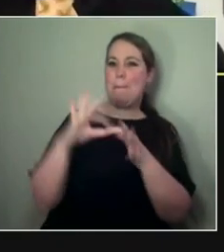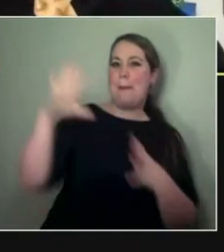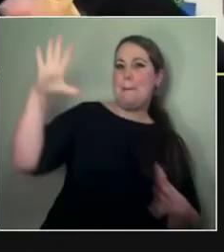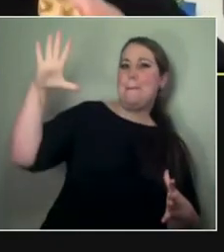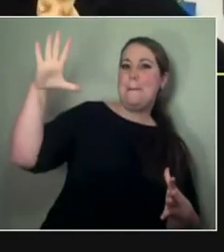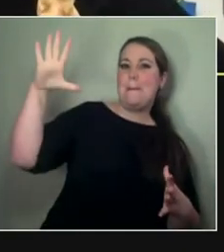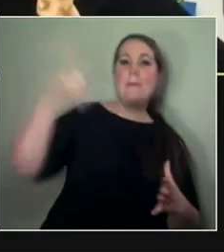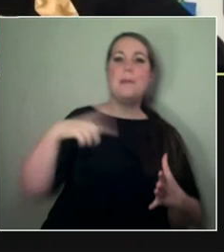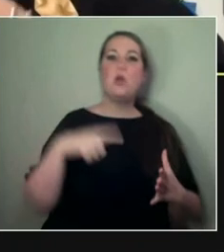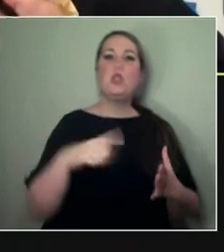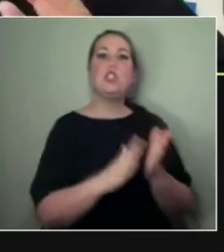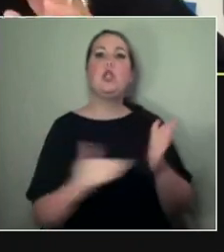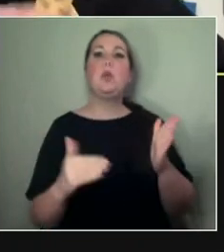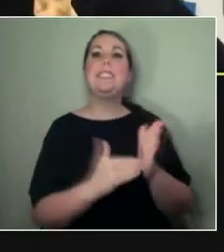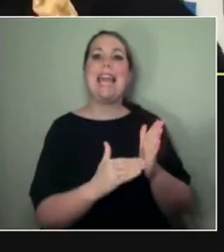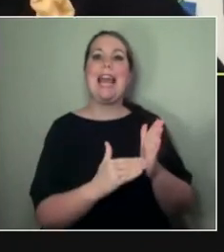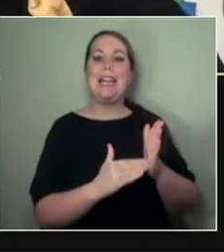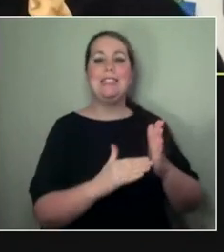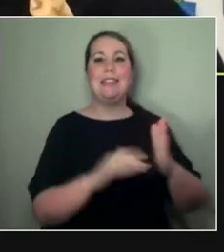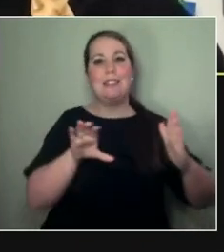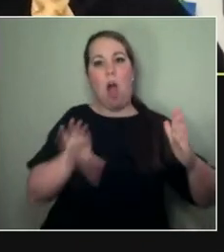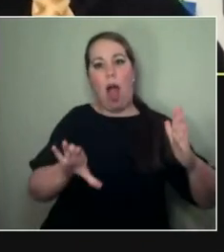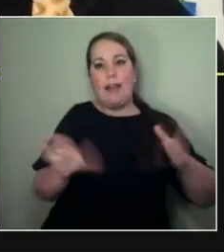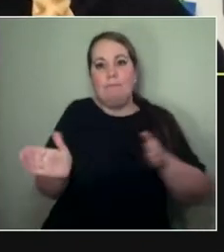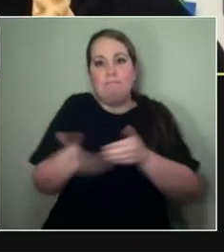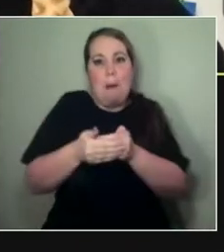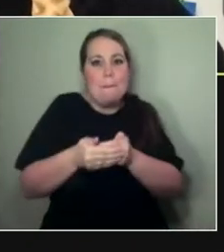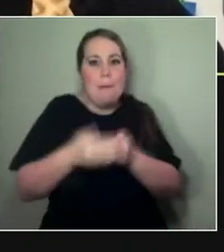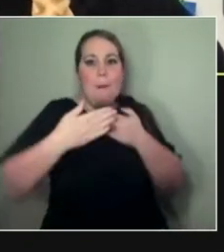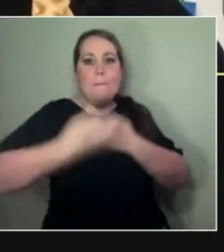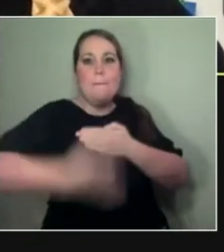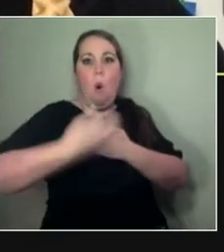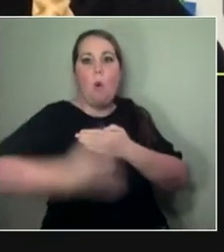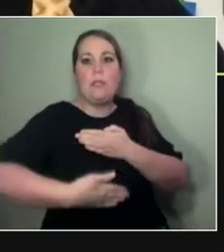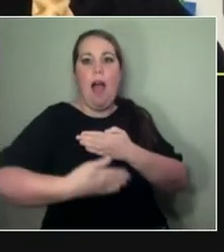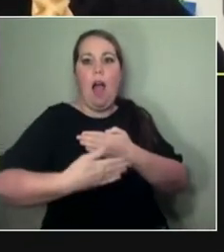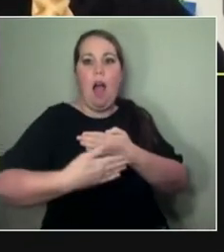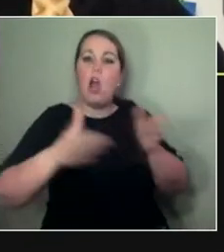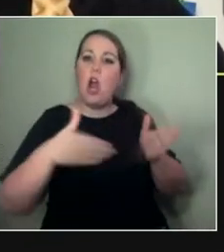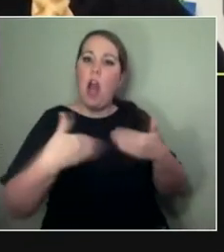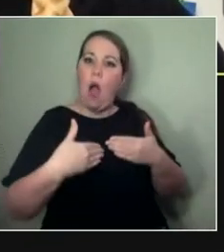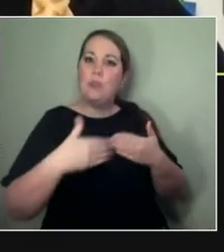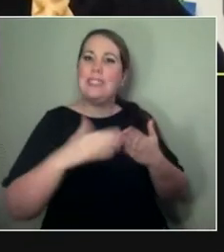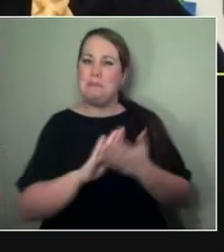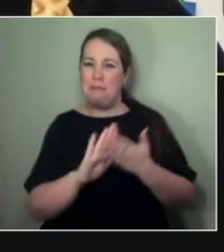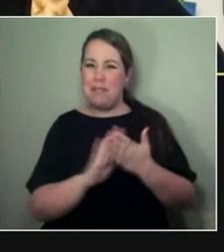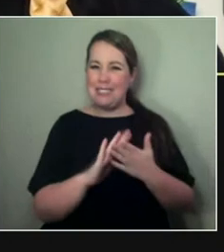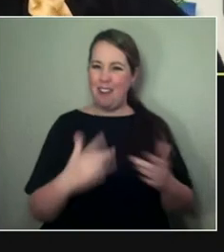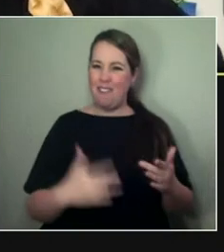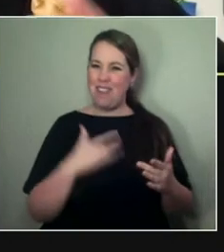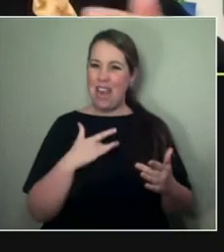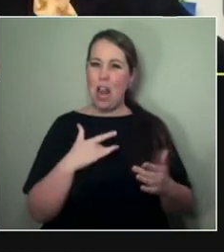and because the borders are closed and all these types of things. So, yeah, I'm still really keen for us to